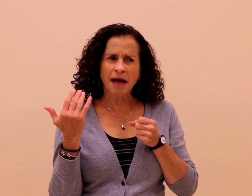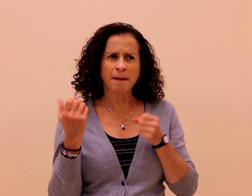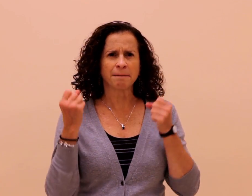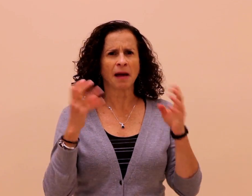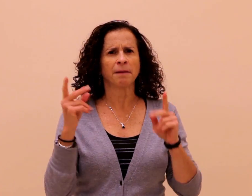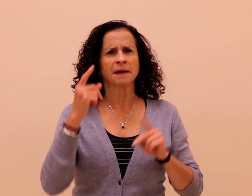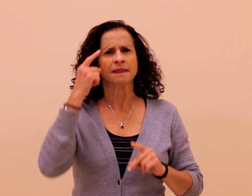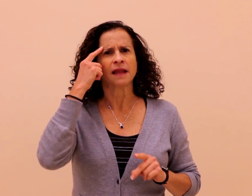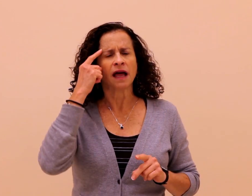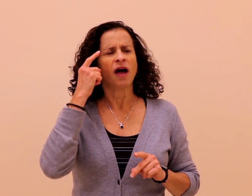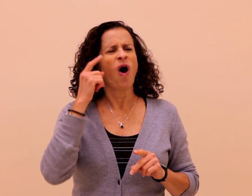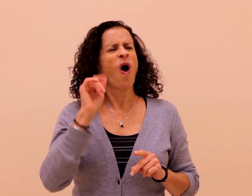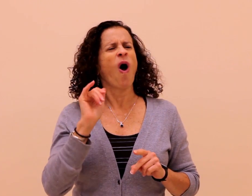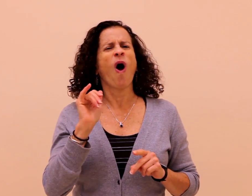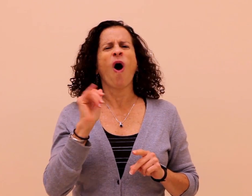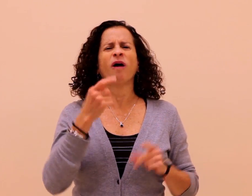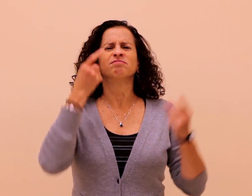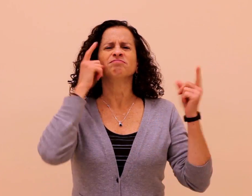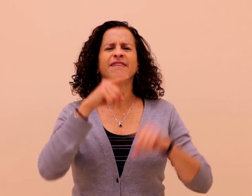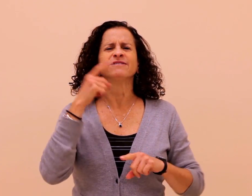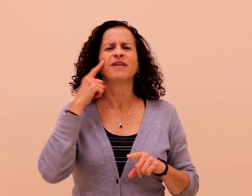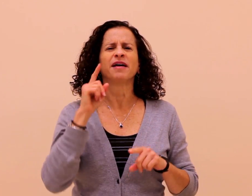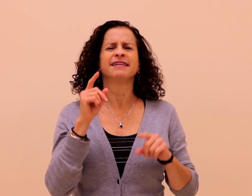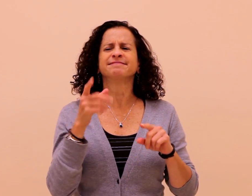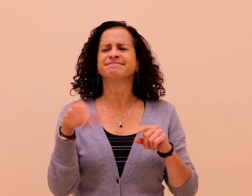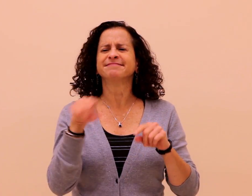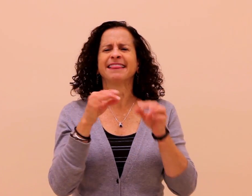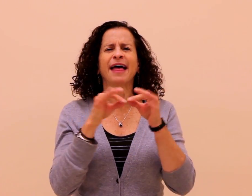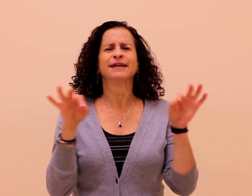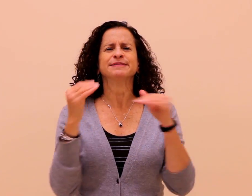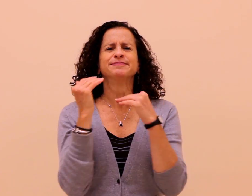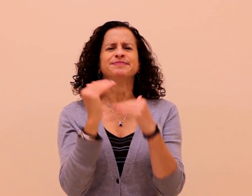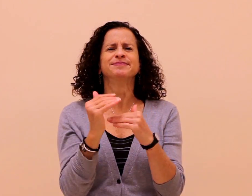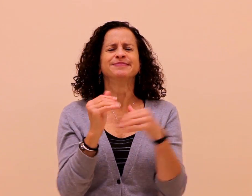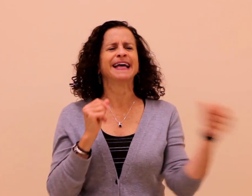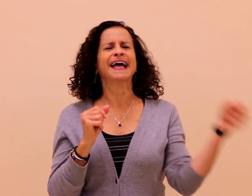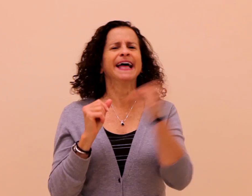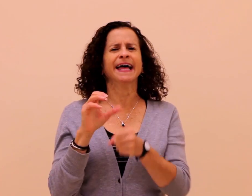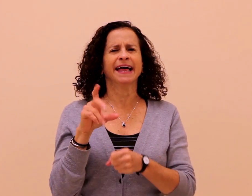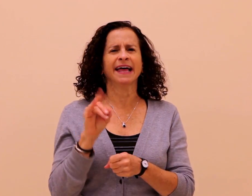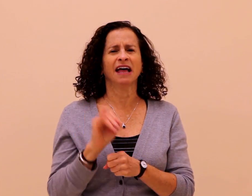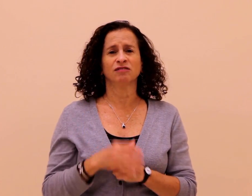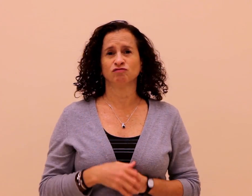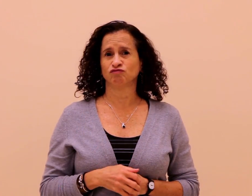misconception about DIs and CDIs is that they only interpret for people who are developmentally delayed.